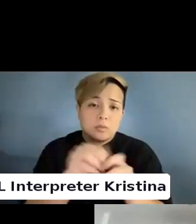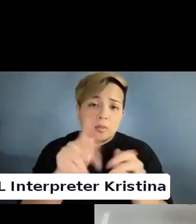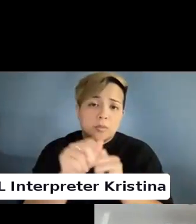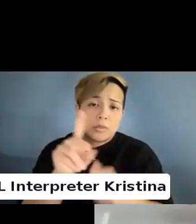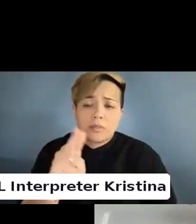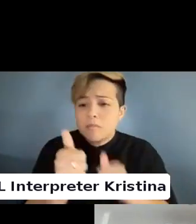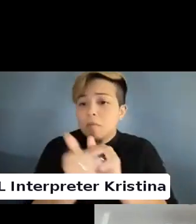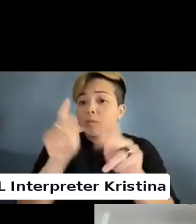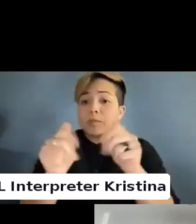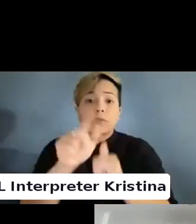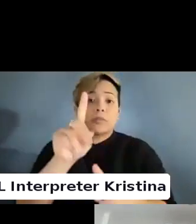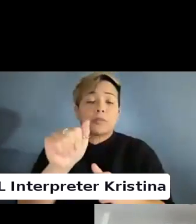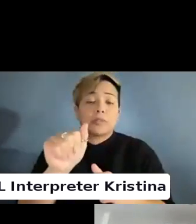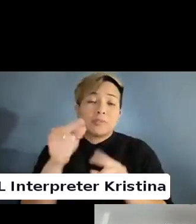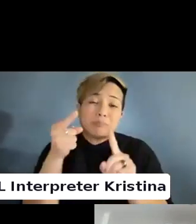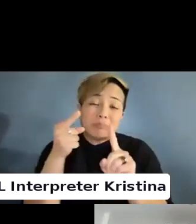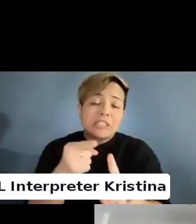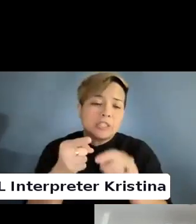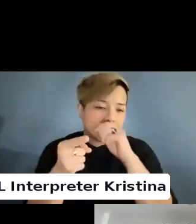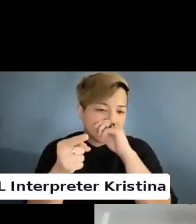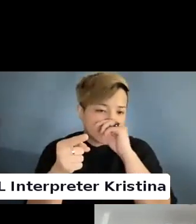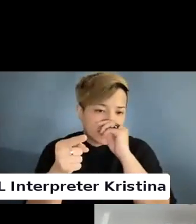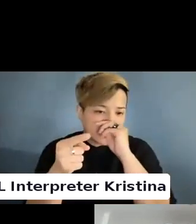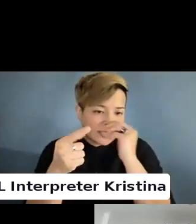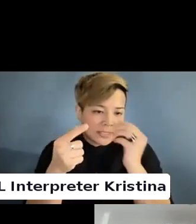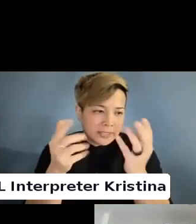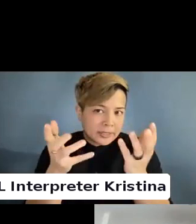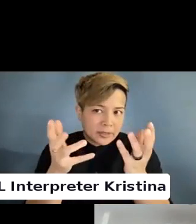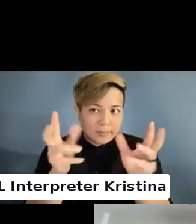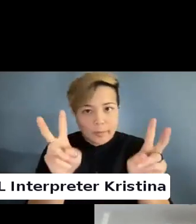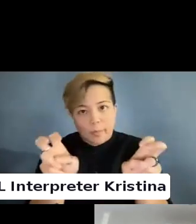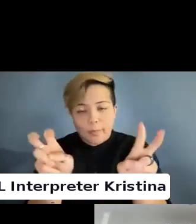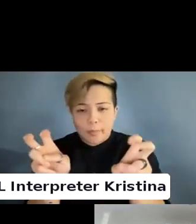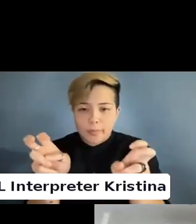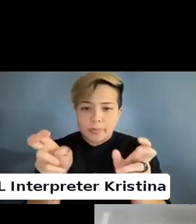Most people with disabilities particularly quote unquote significant disabilities are